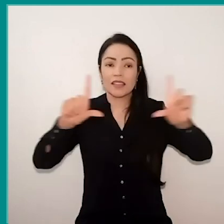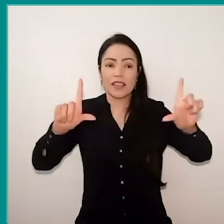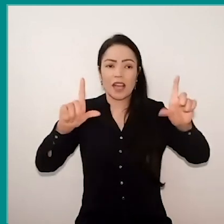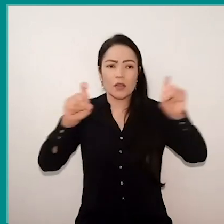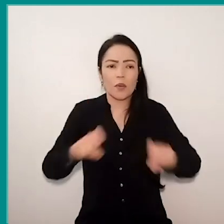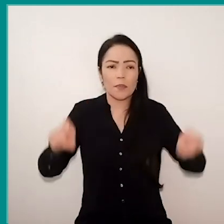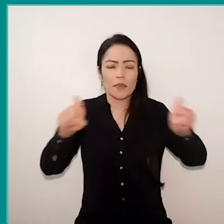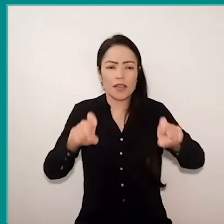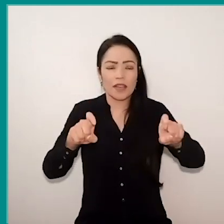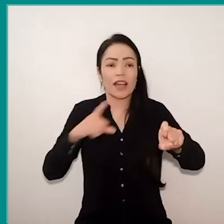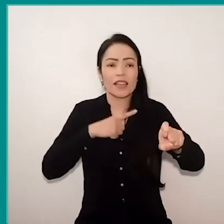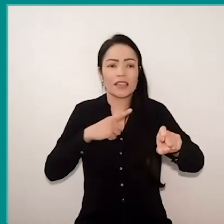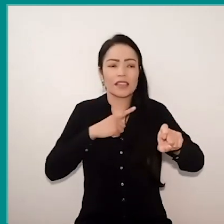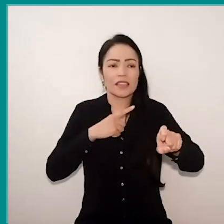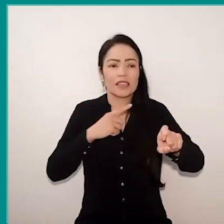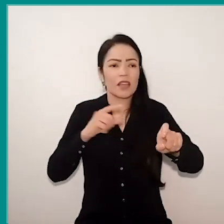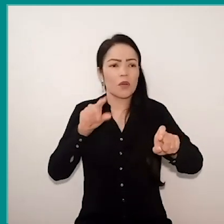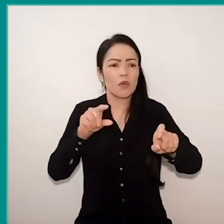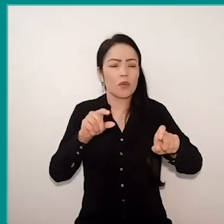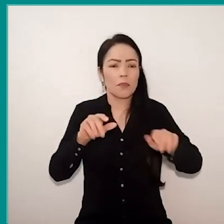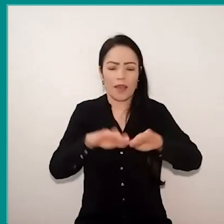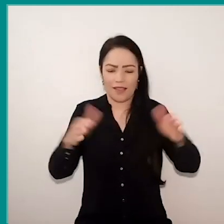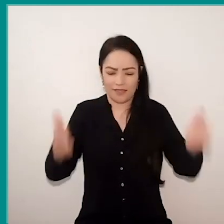have a table, a notebook and a blackboard.